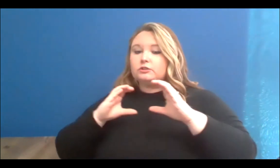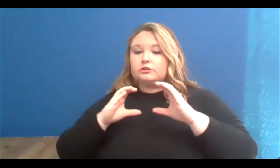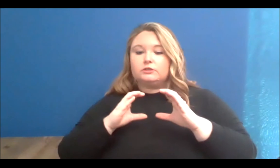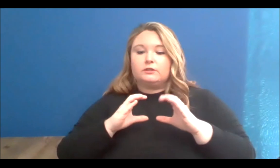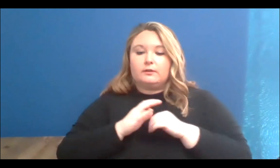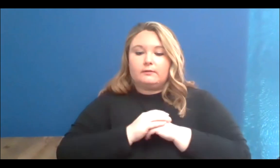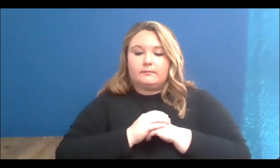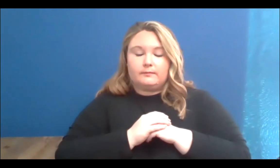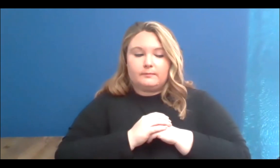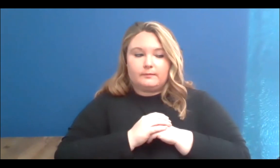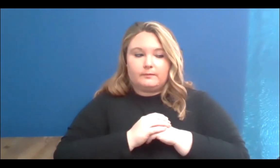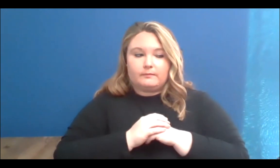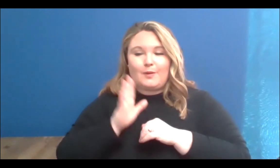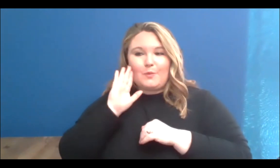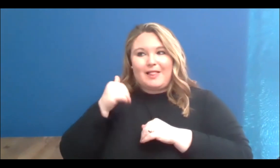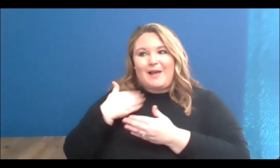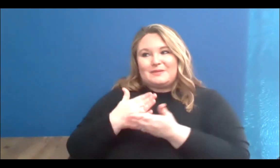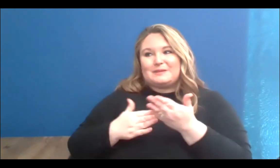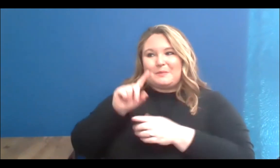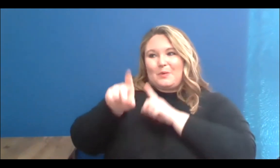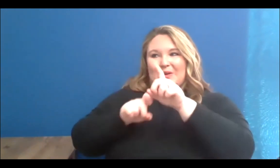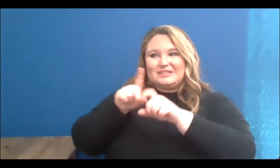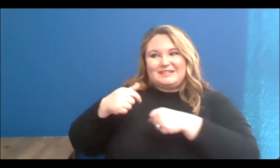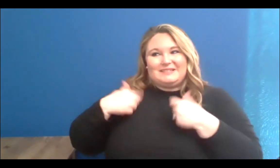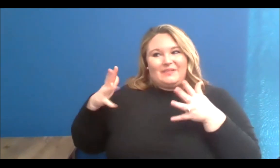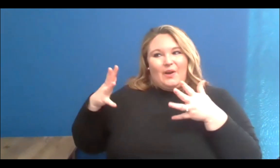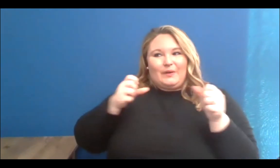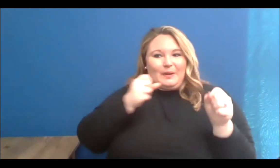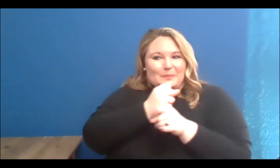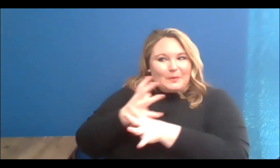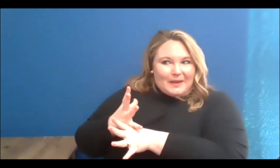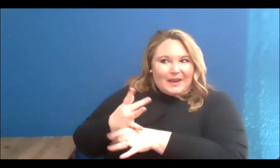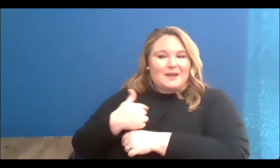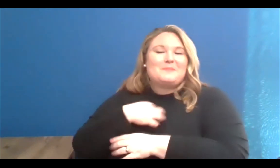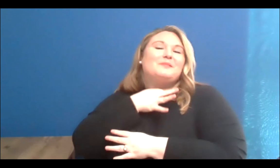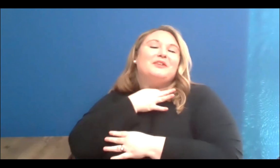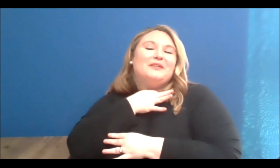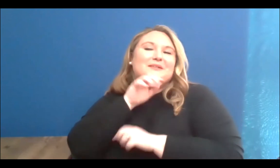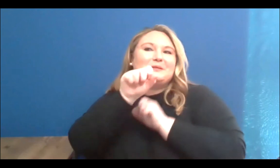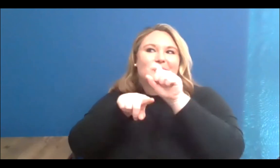prepared and that I'm very curious in hearing each of the panelist's responses